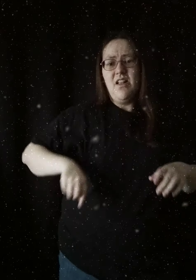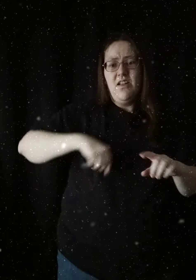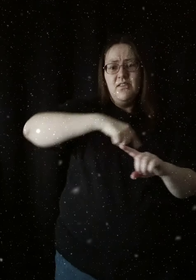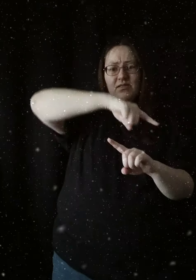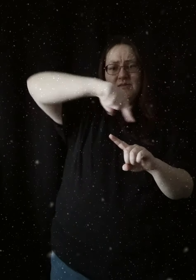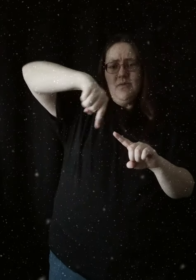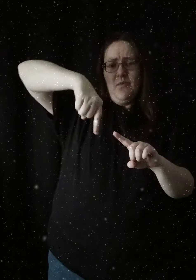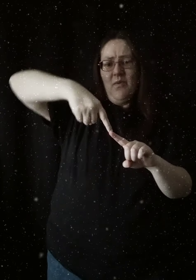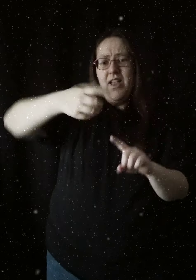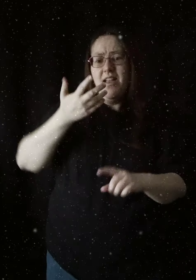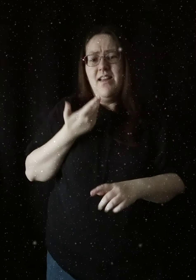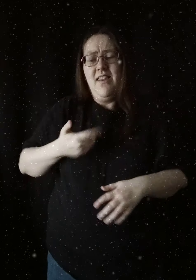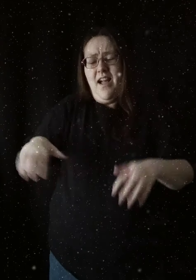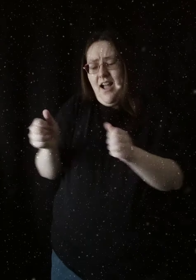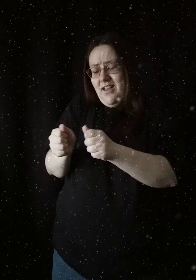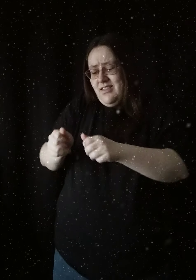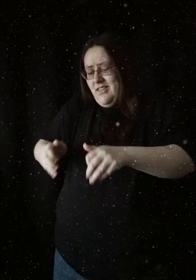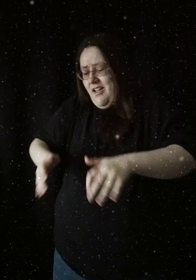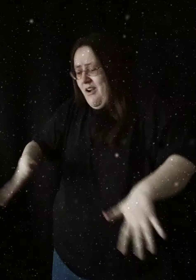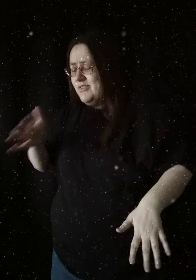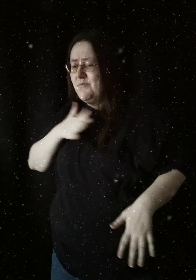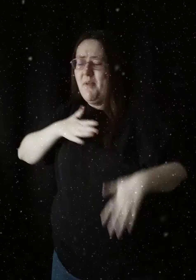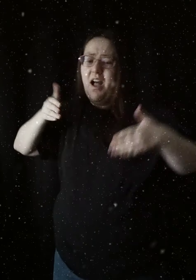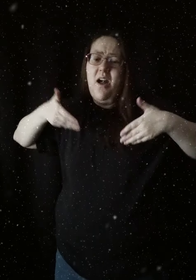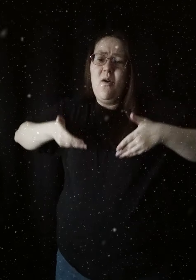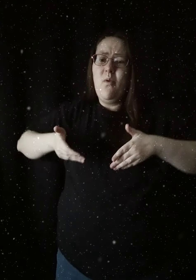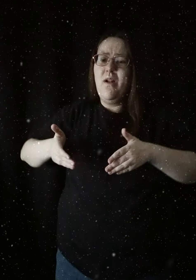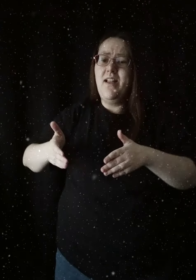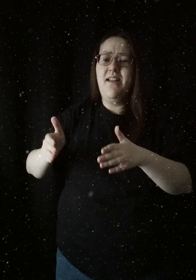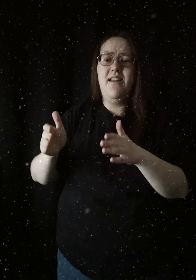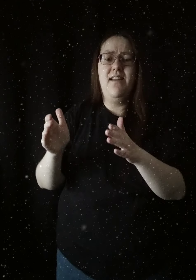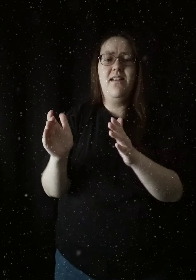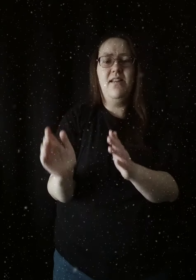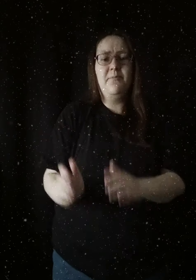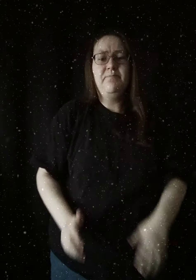Just when I lost my way